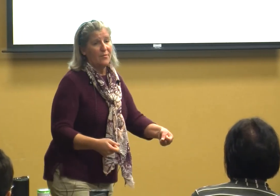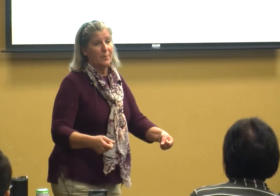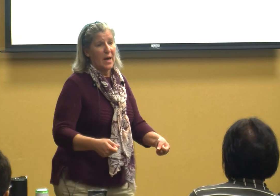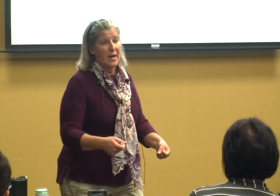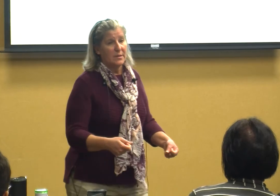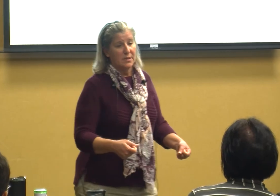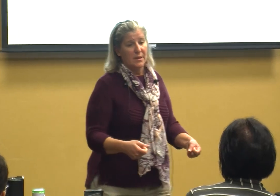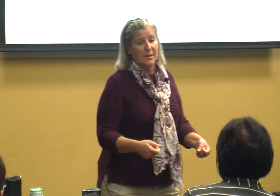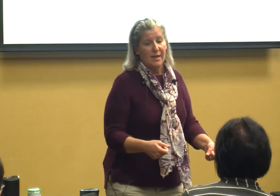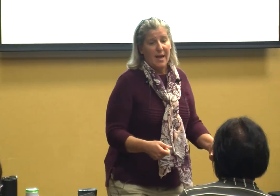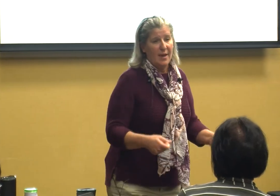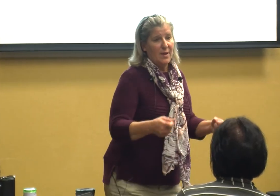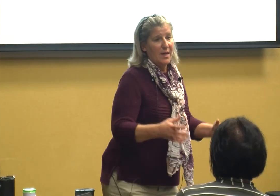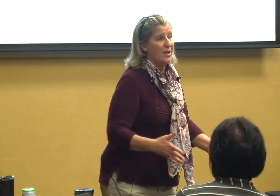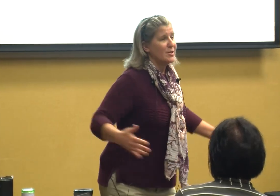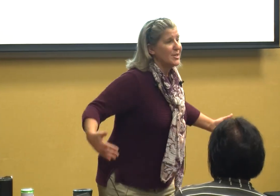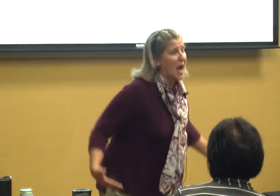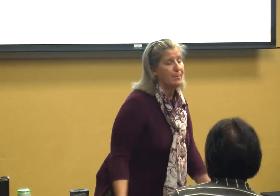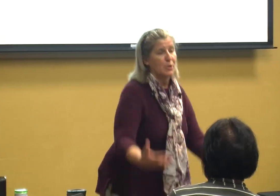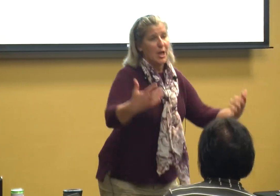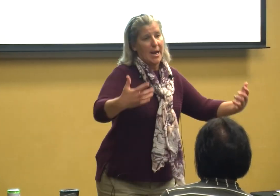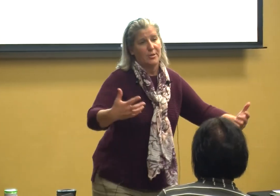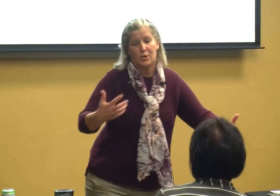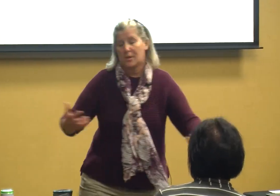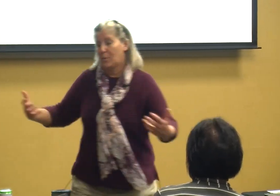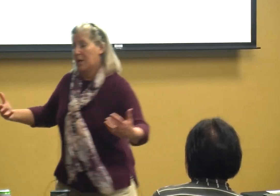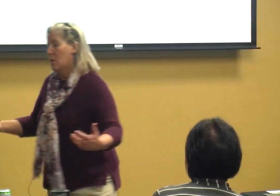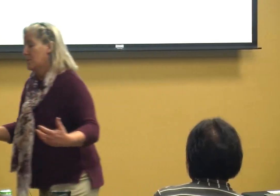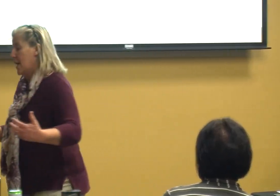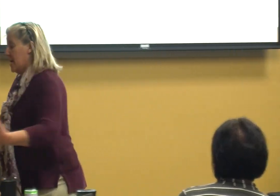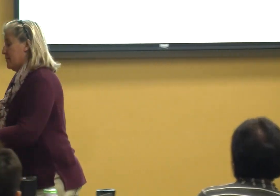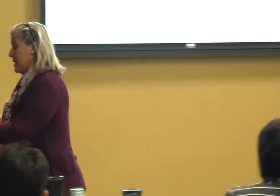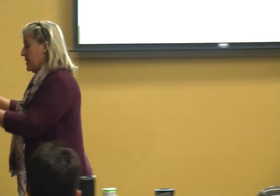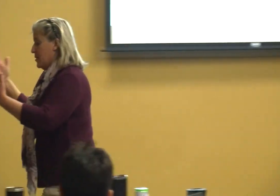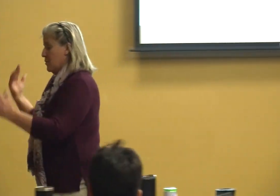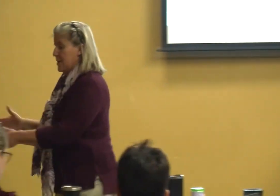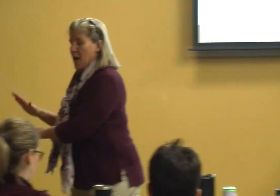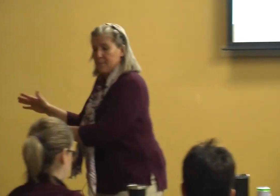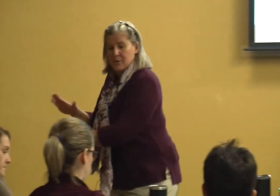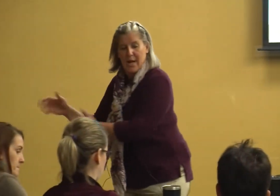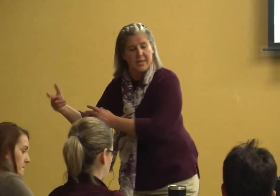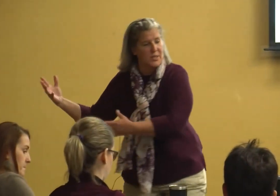the bus and then there's diaper change so we go and take them in and do the diaper change then